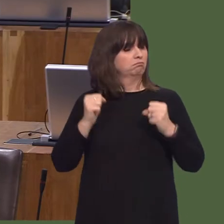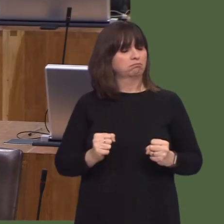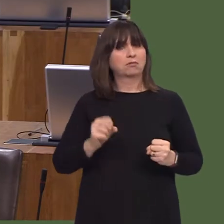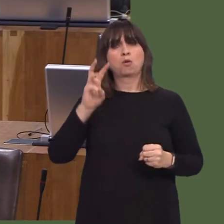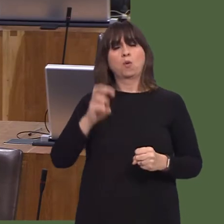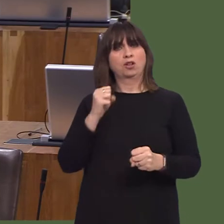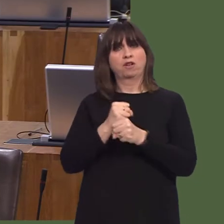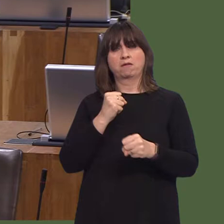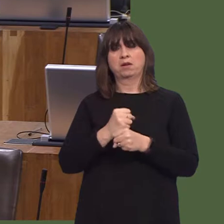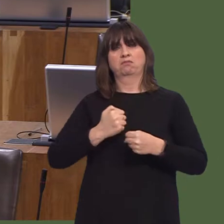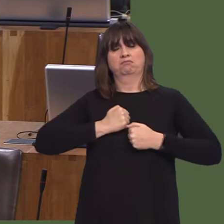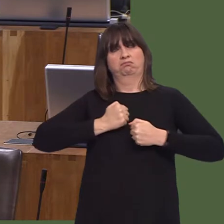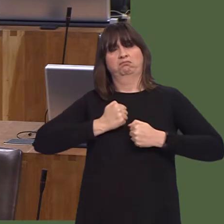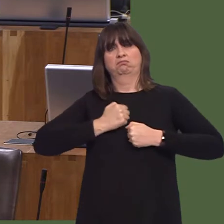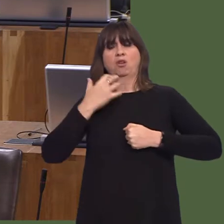of the collapse of Abellio's bid?